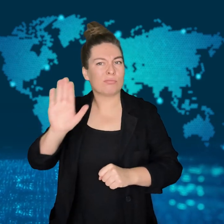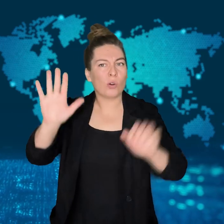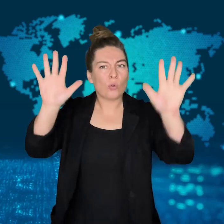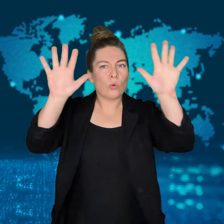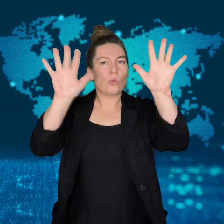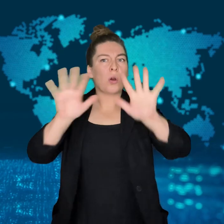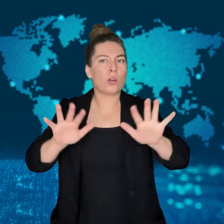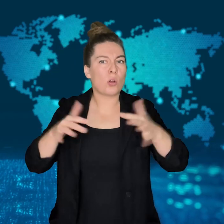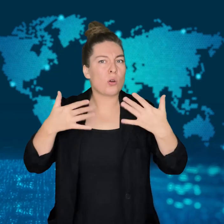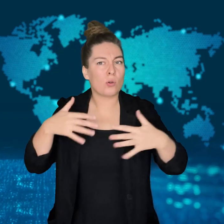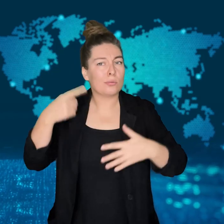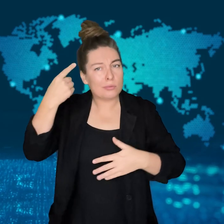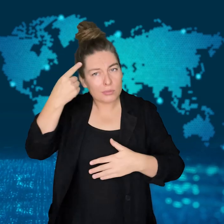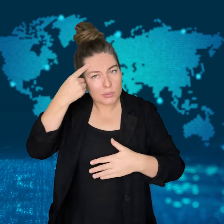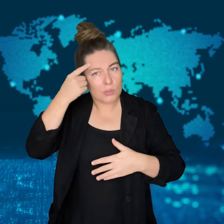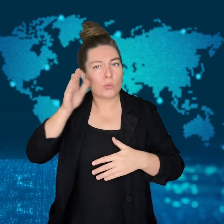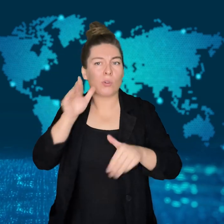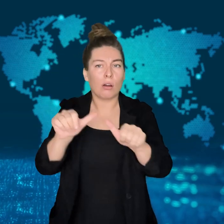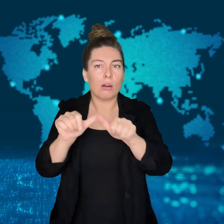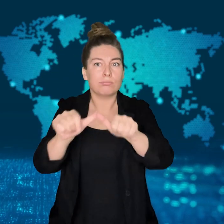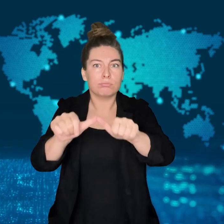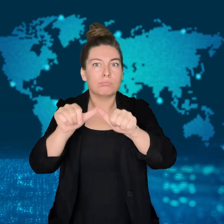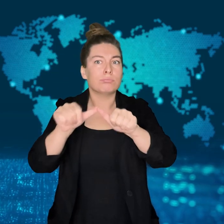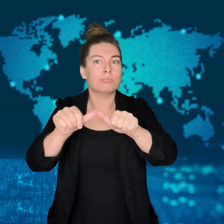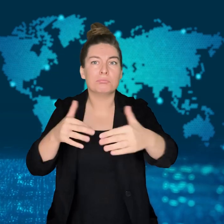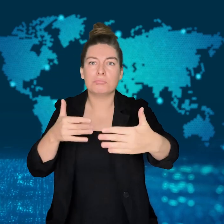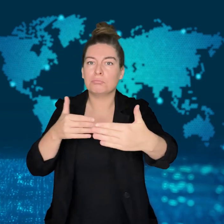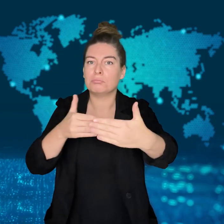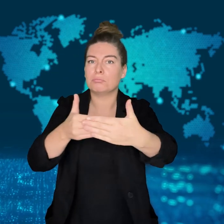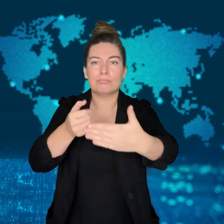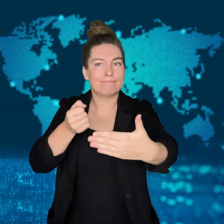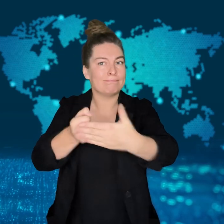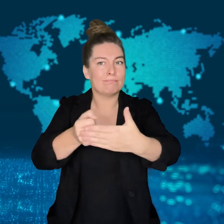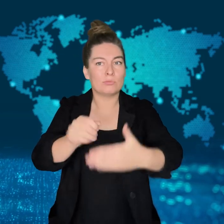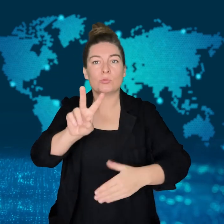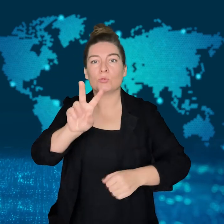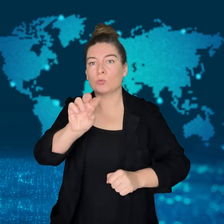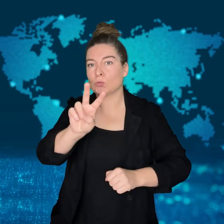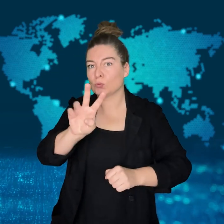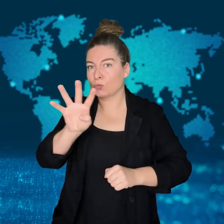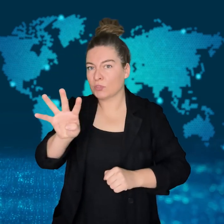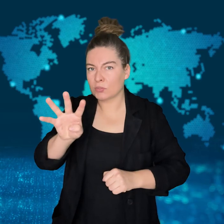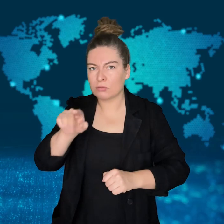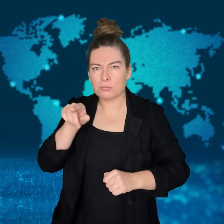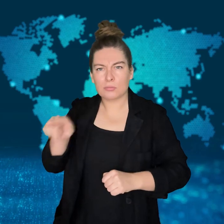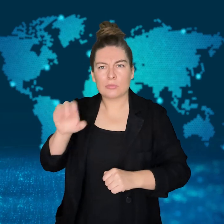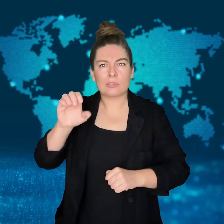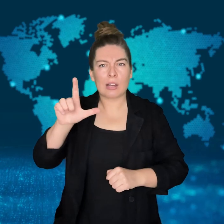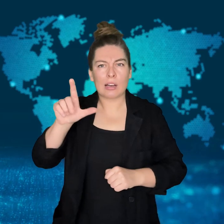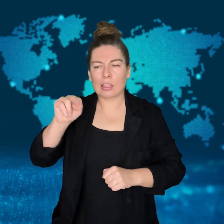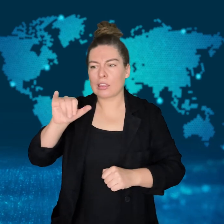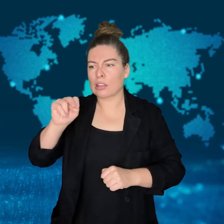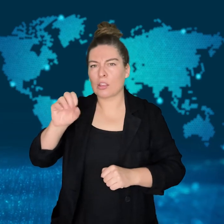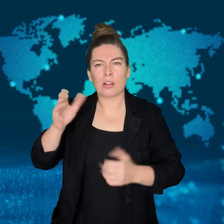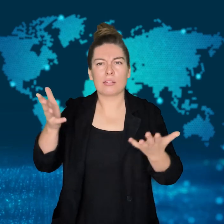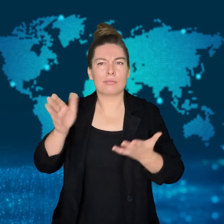In Ethiopia, 57 people have died.